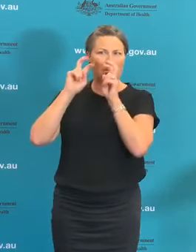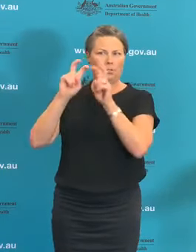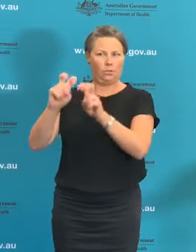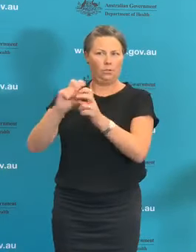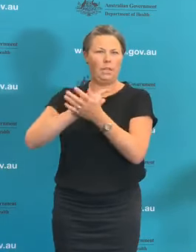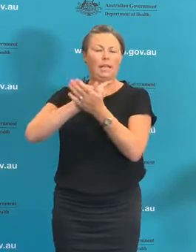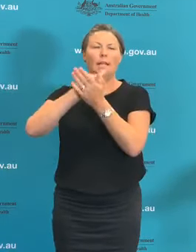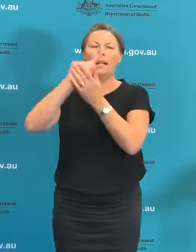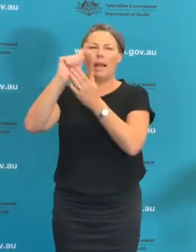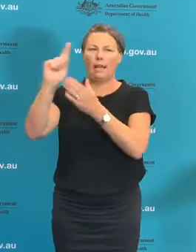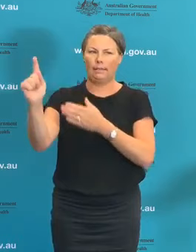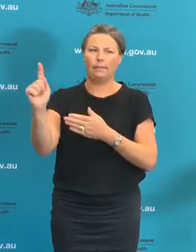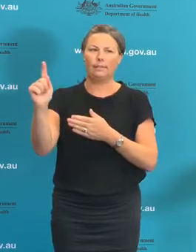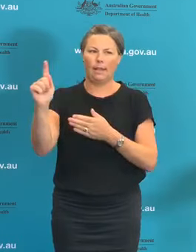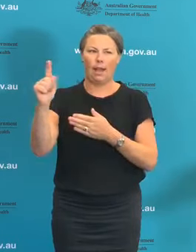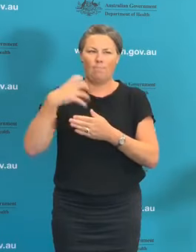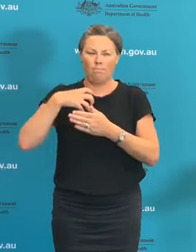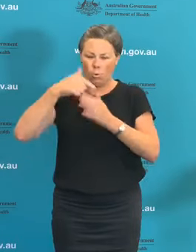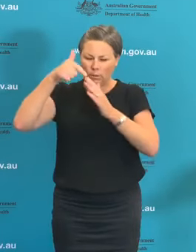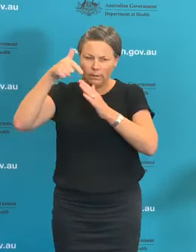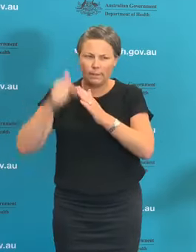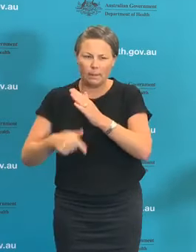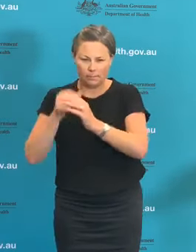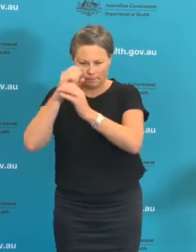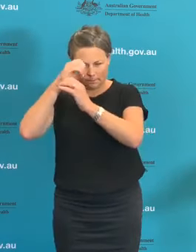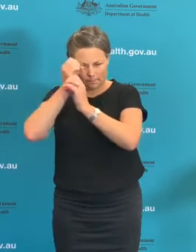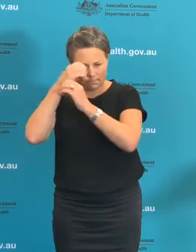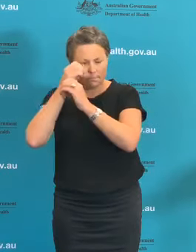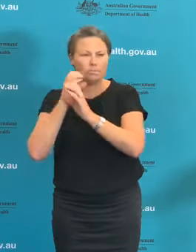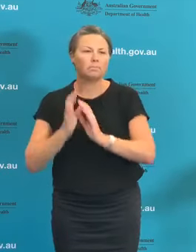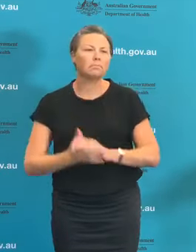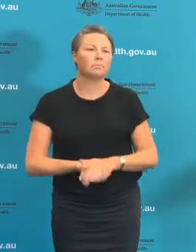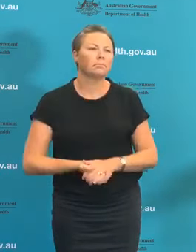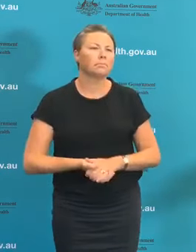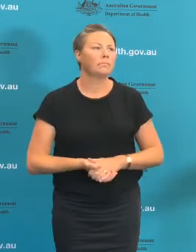is researched and analysed would be presented by the researchers.